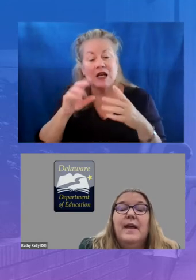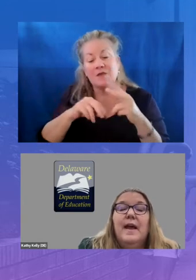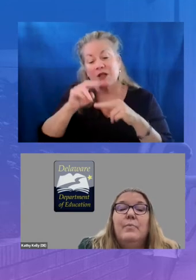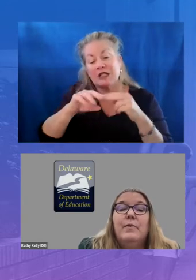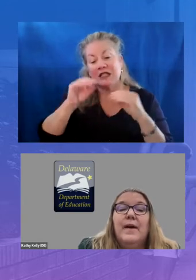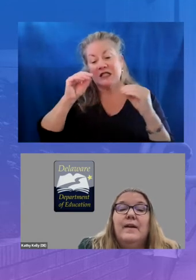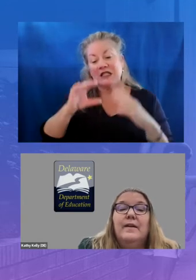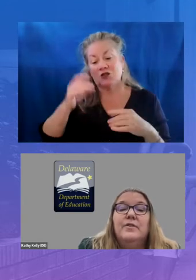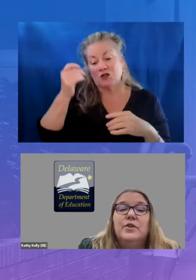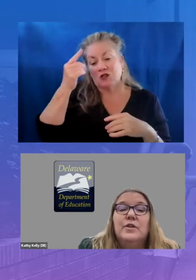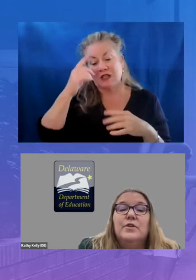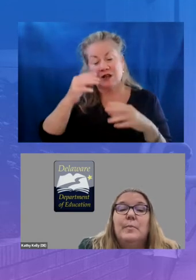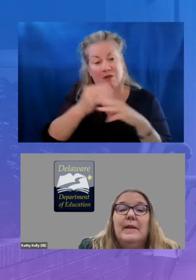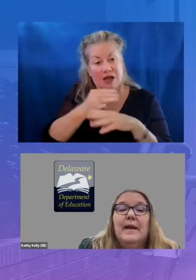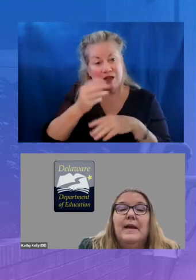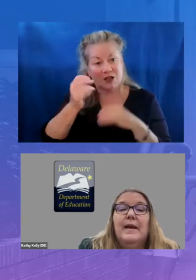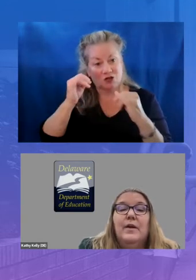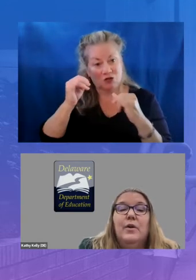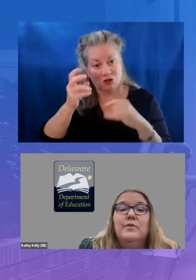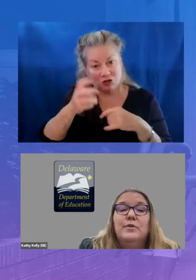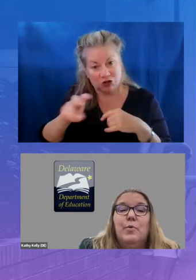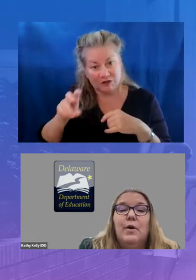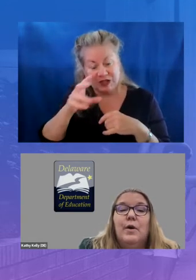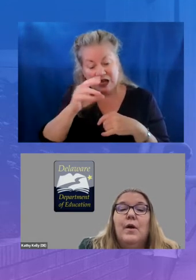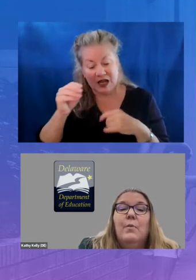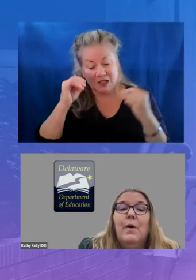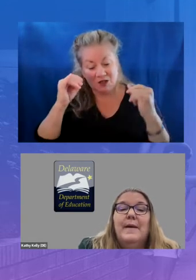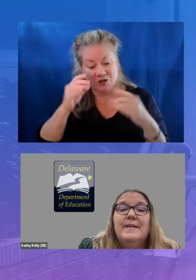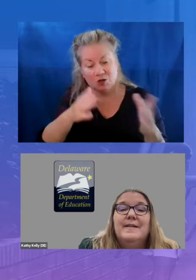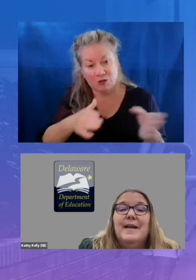and providing instructional planning and coach support while maintaining